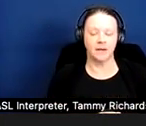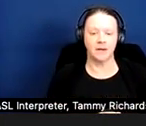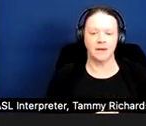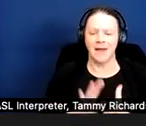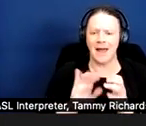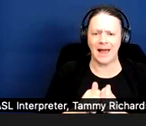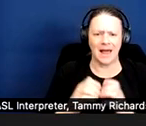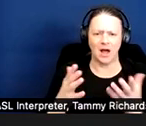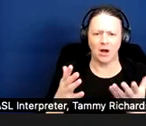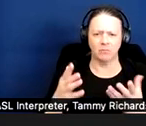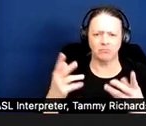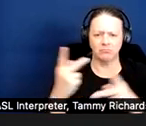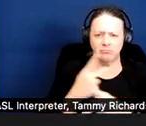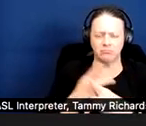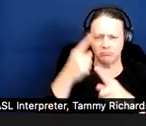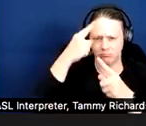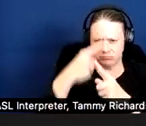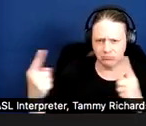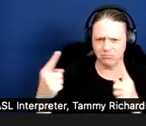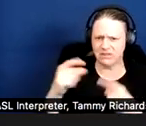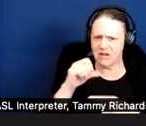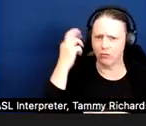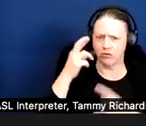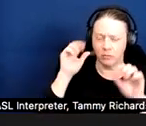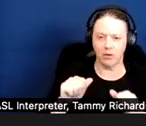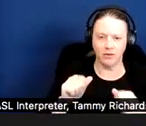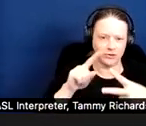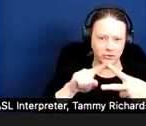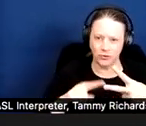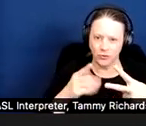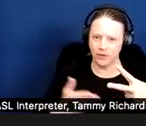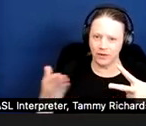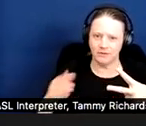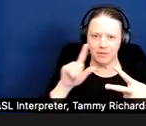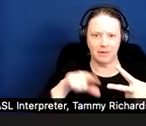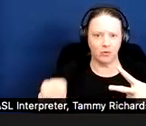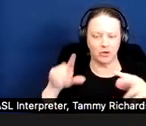Disputing reasonableness, there's really only two things that a landlord can point to to dispute reasonableness.